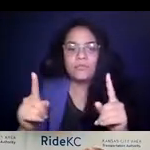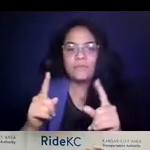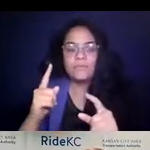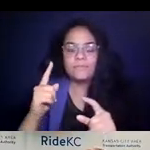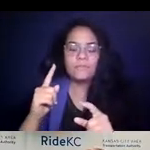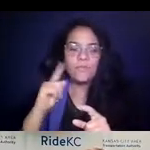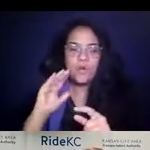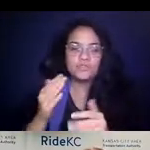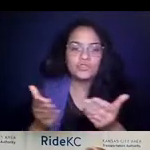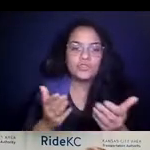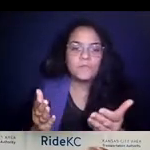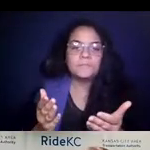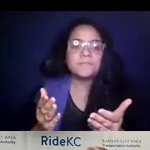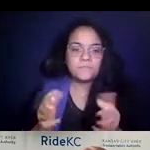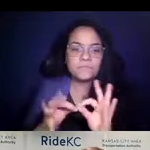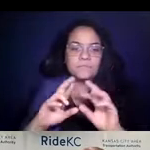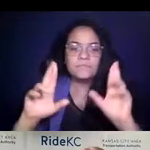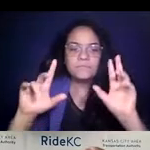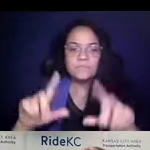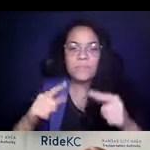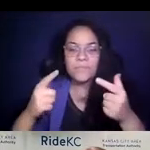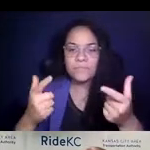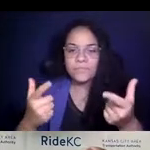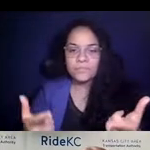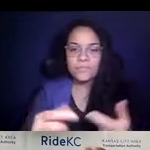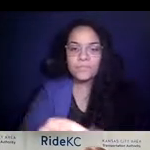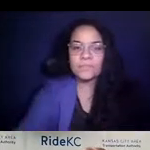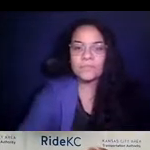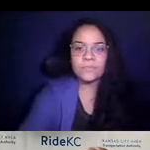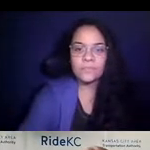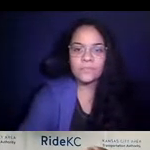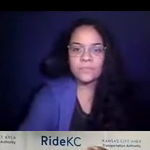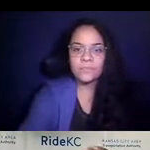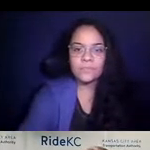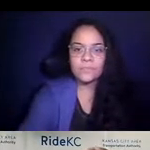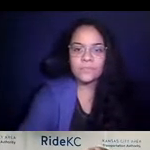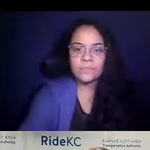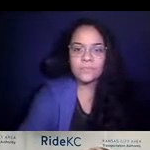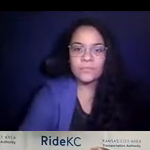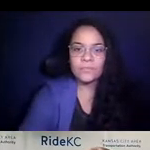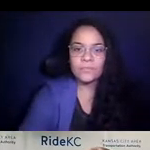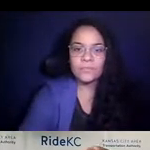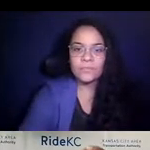15:00:49 Reinstituting our grid with places that people need to go, okay.